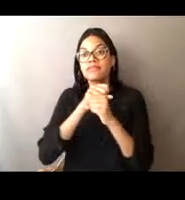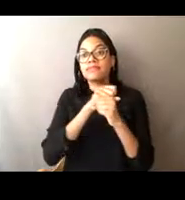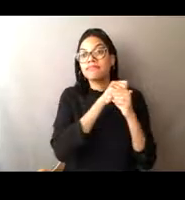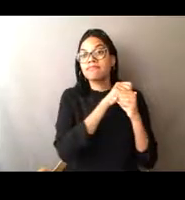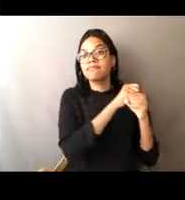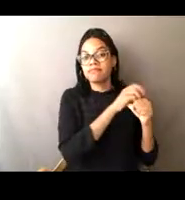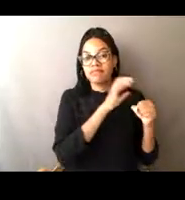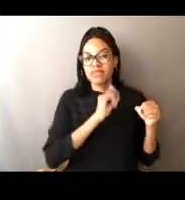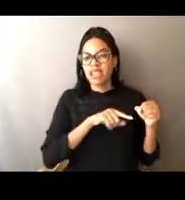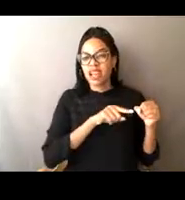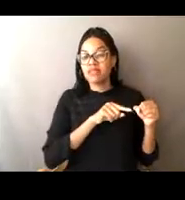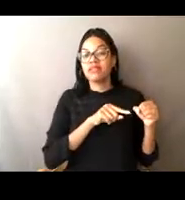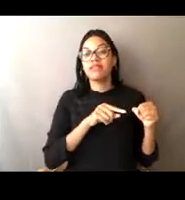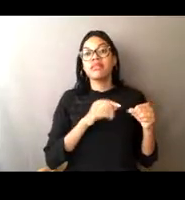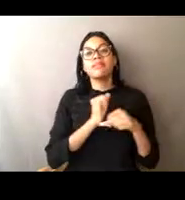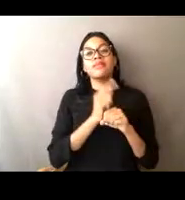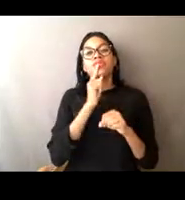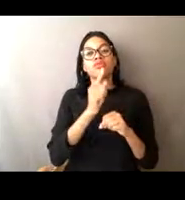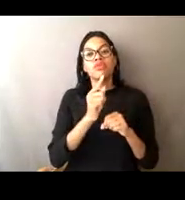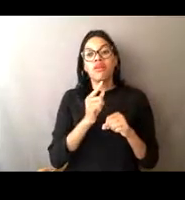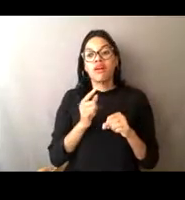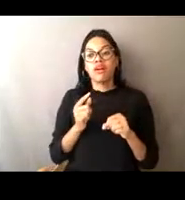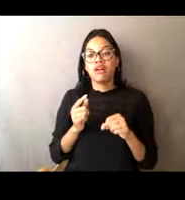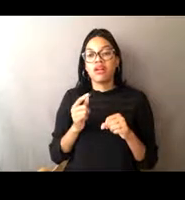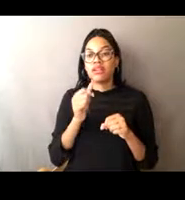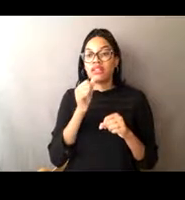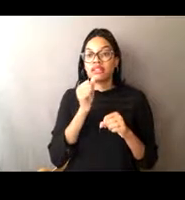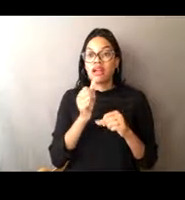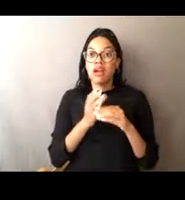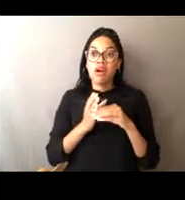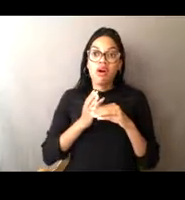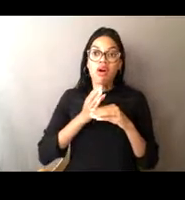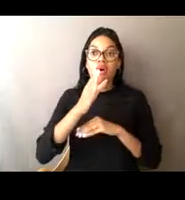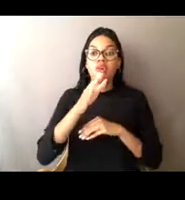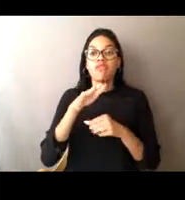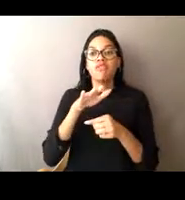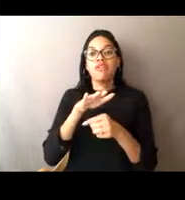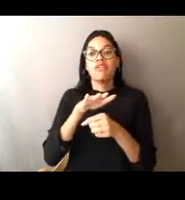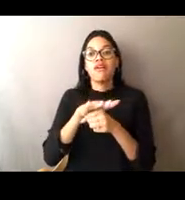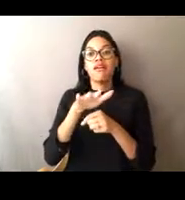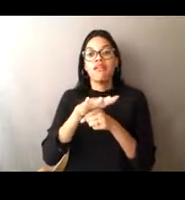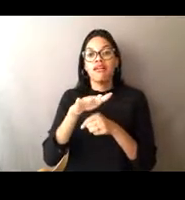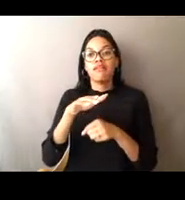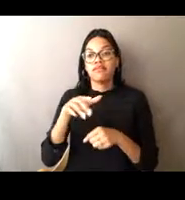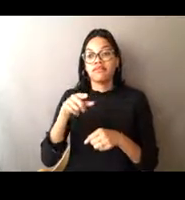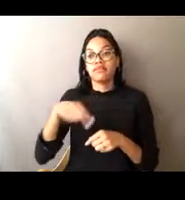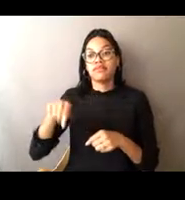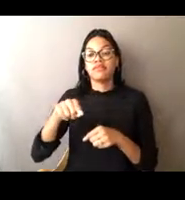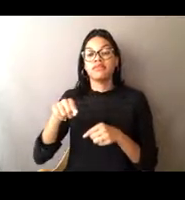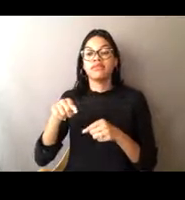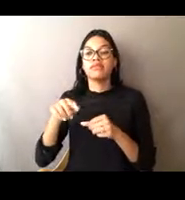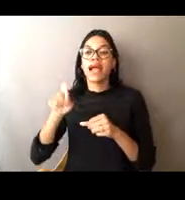at a rate that does not exceed its ability to reproduce and maintain itself for the future.